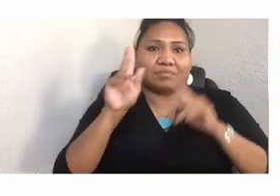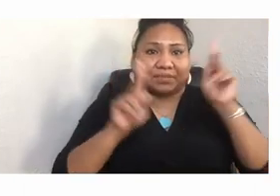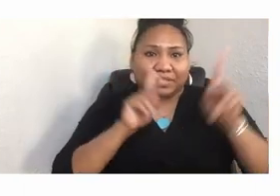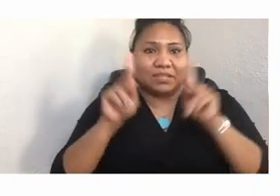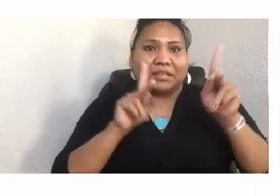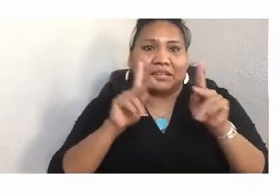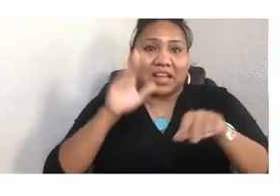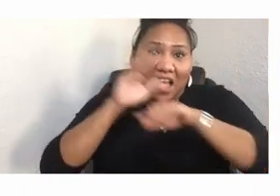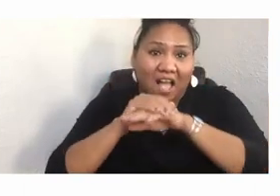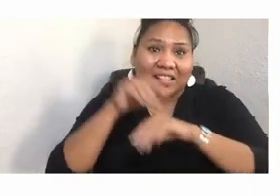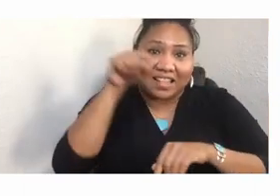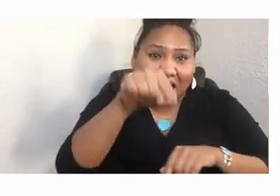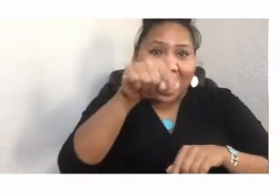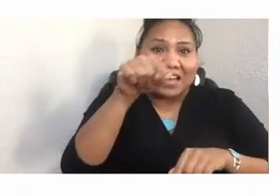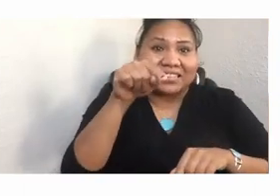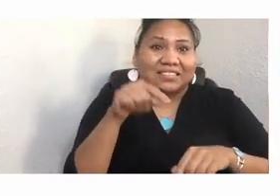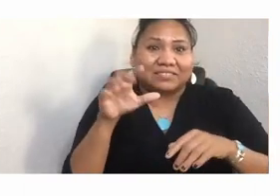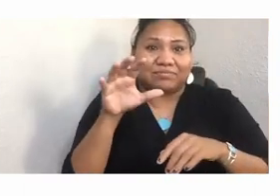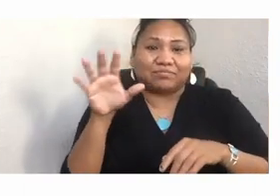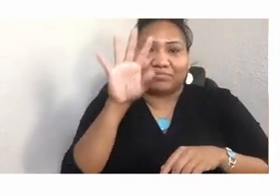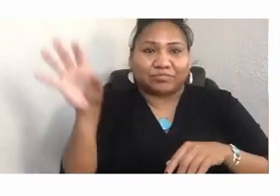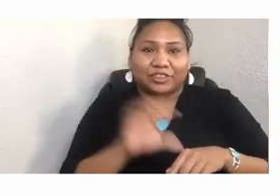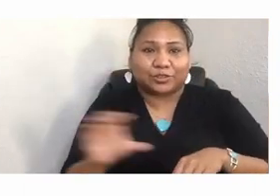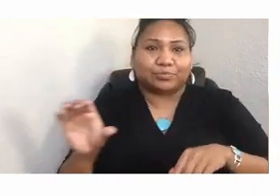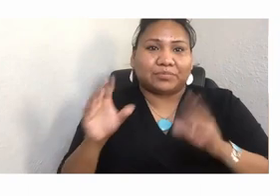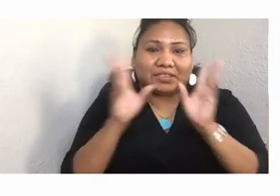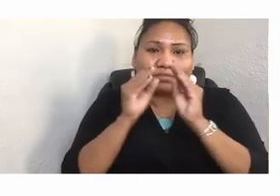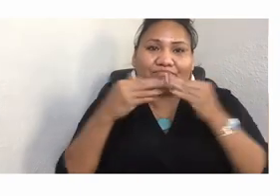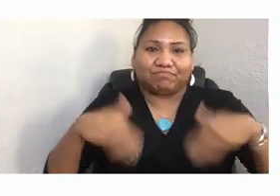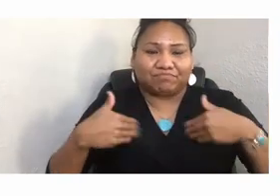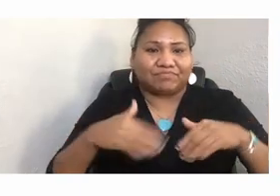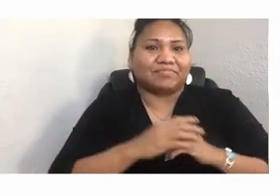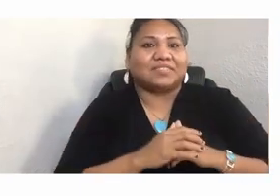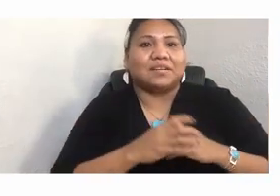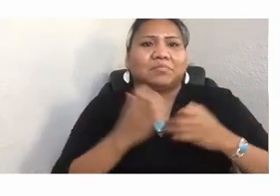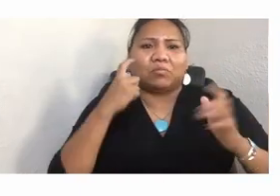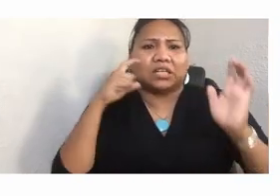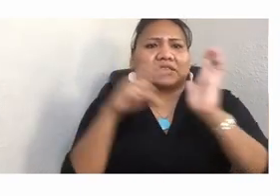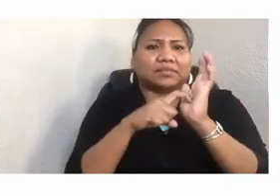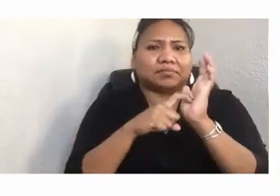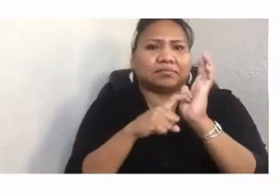And I wanted to recognize-- Pretty much, you brought everybody together.